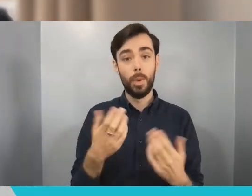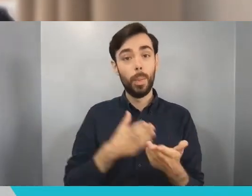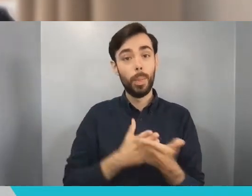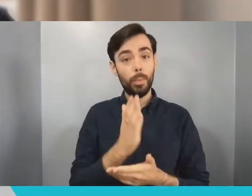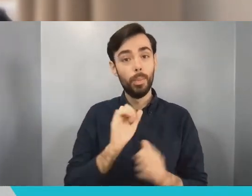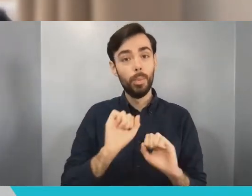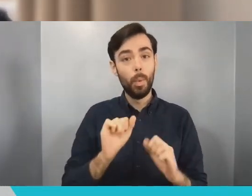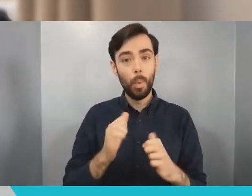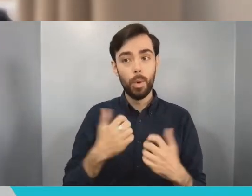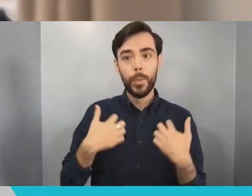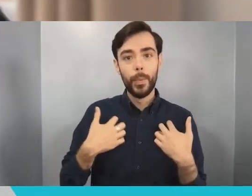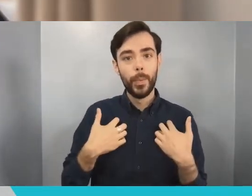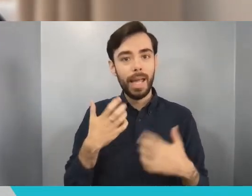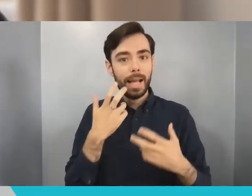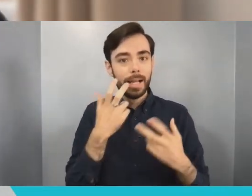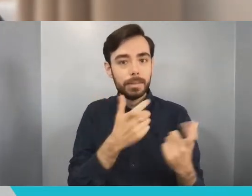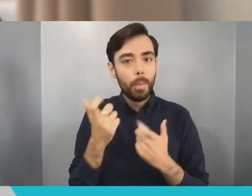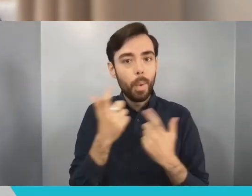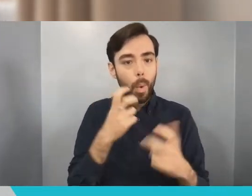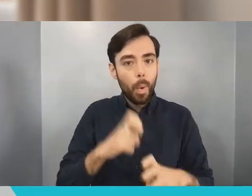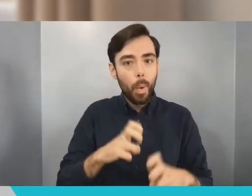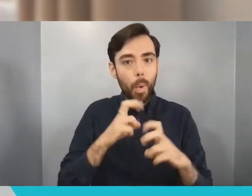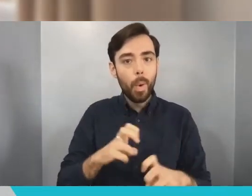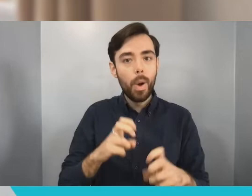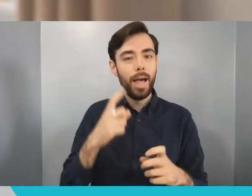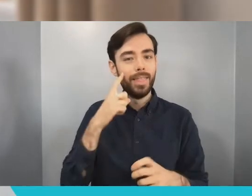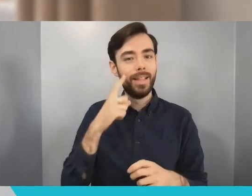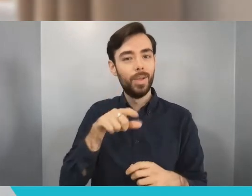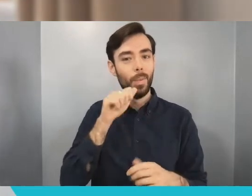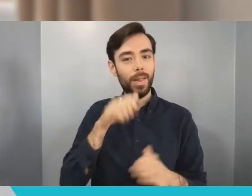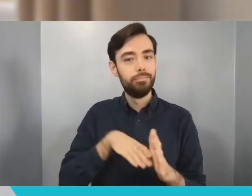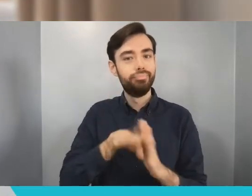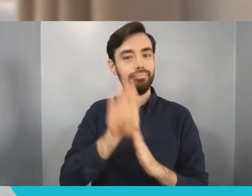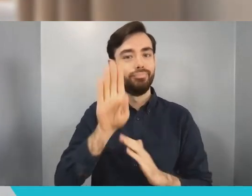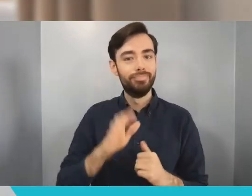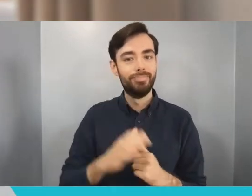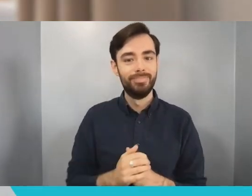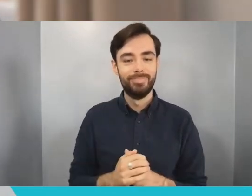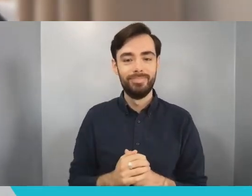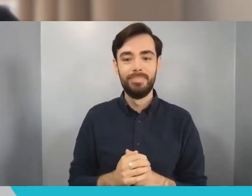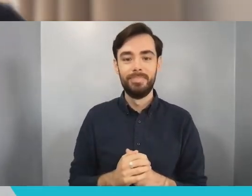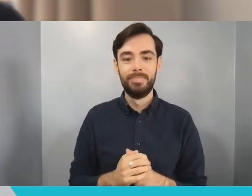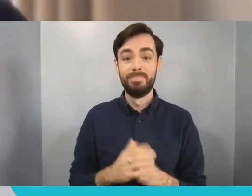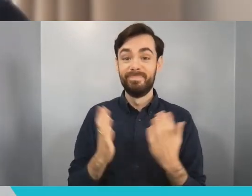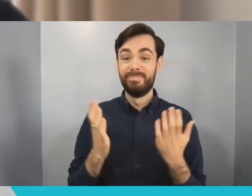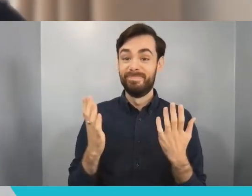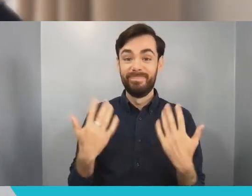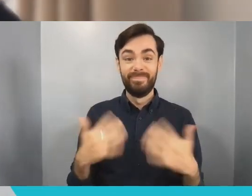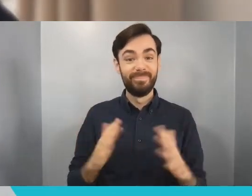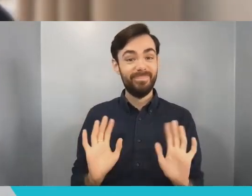more fulfilling life you'll lead. So that is all to say. Good luck, keep learning, say